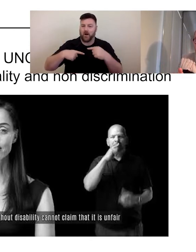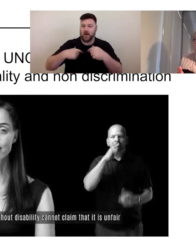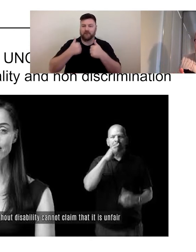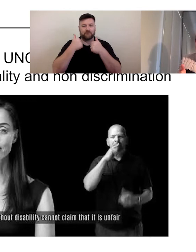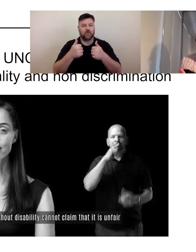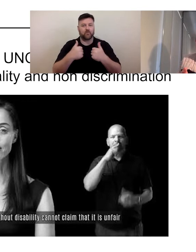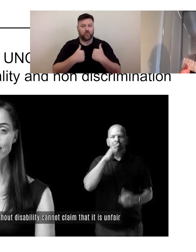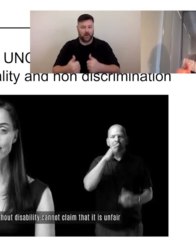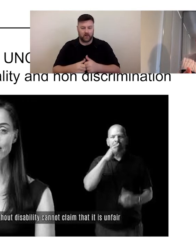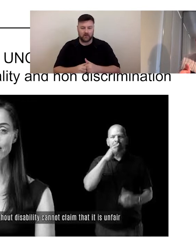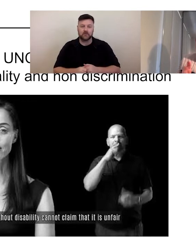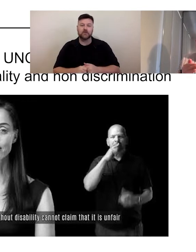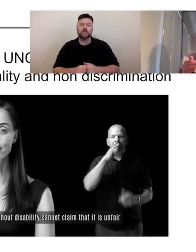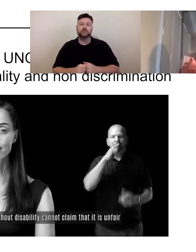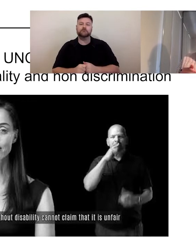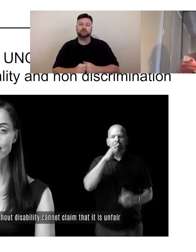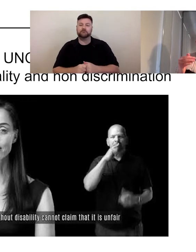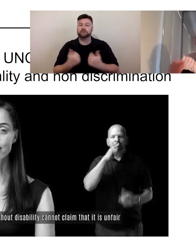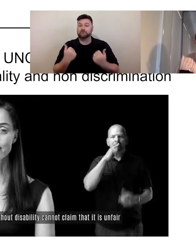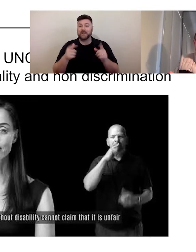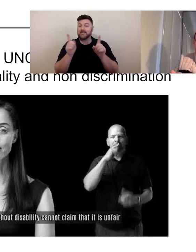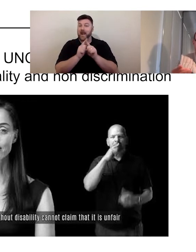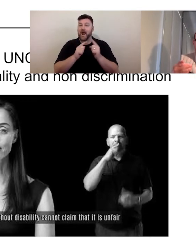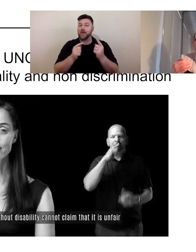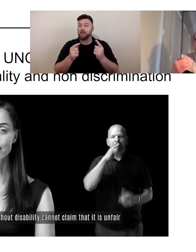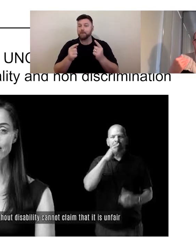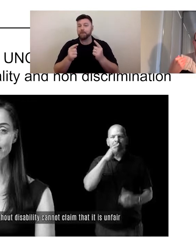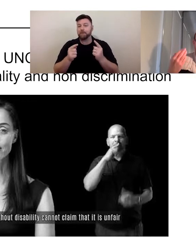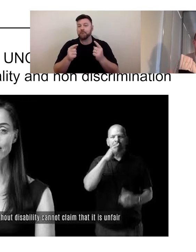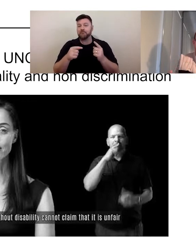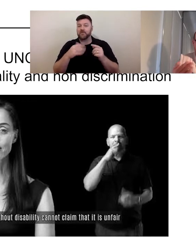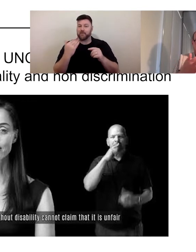Very similar to the UN video the